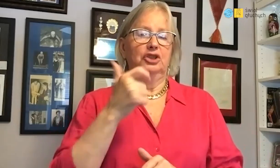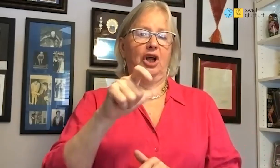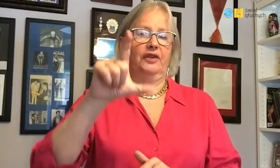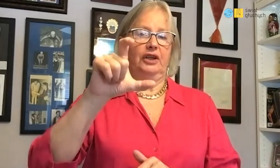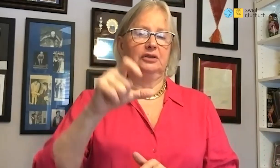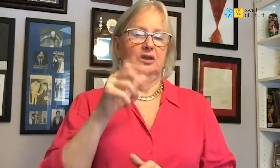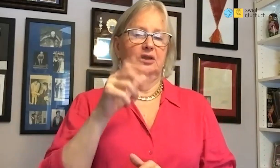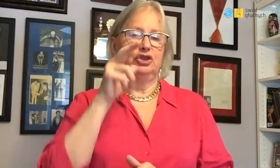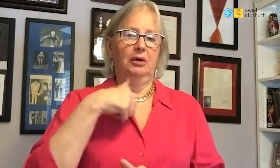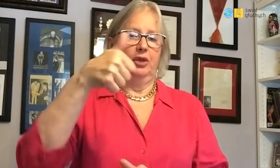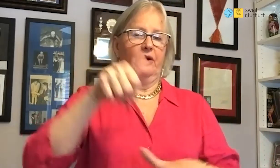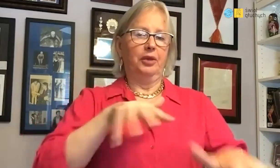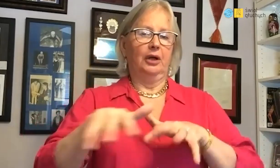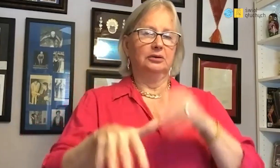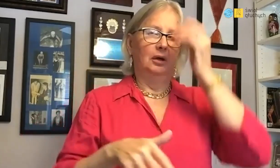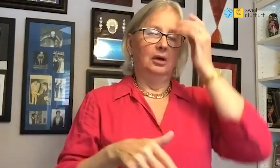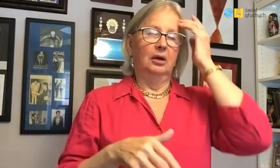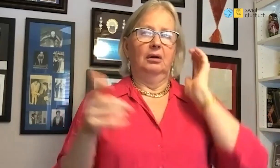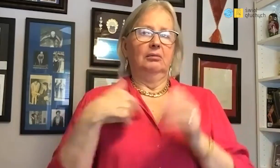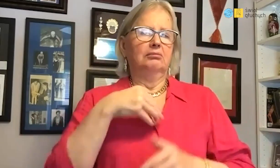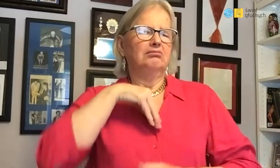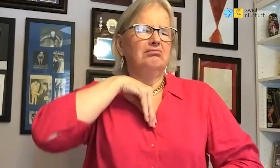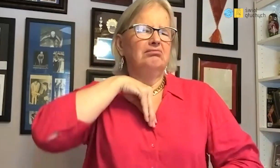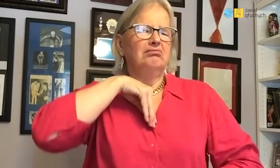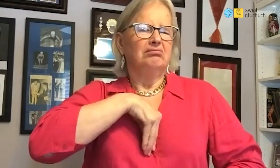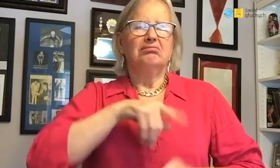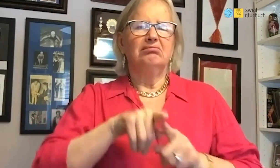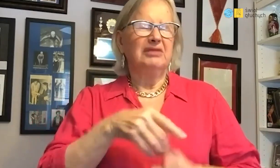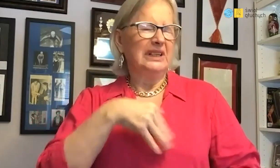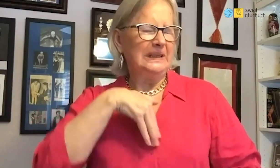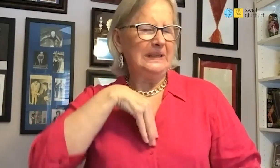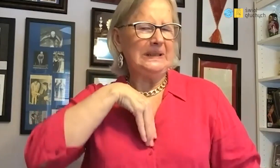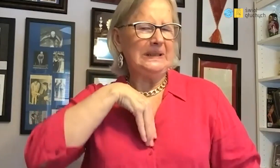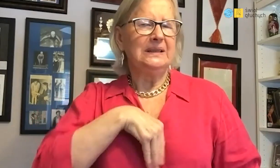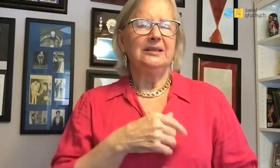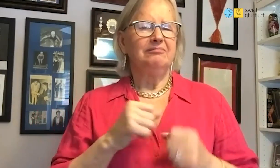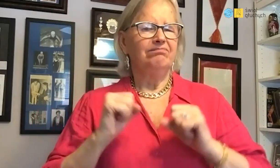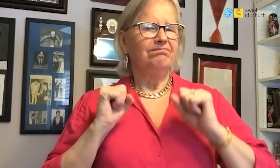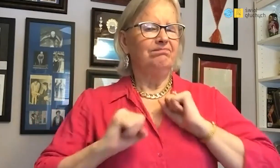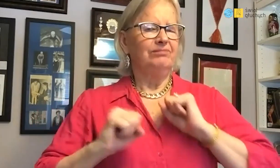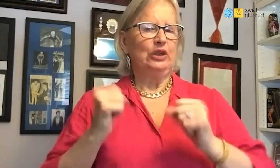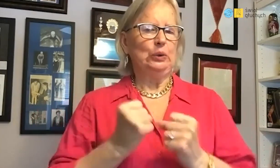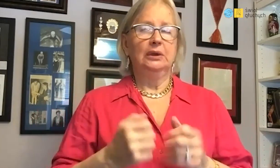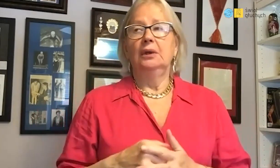I won first places at a distance of 100 and 200 meters. I had a lot of determination to exercise.